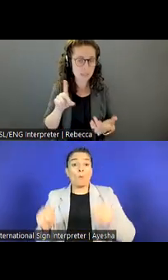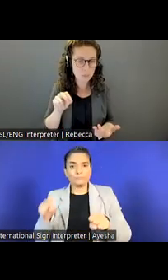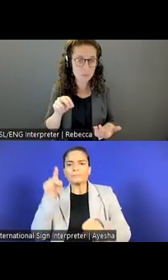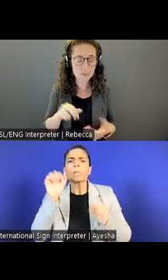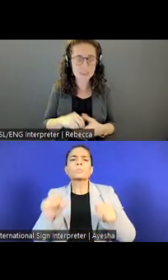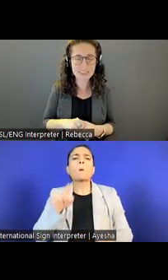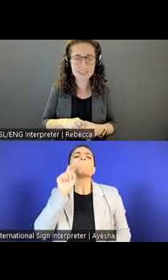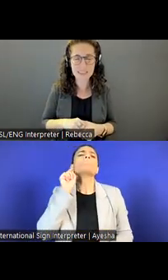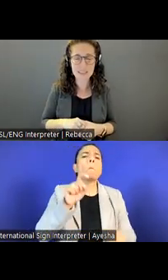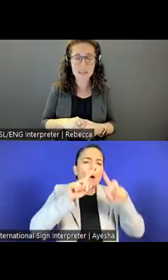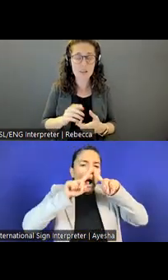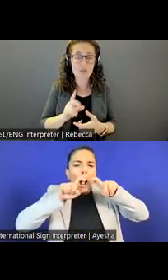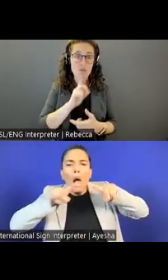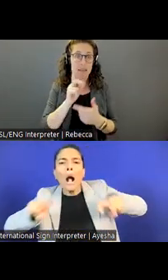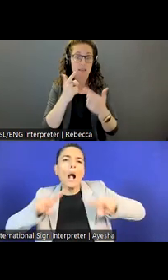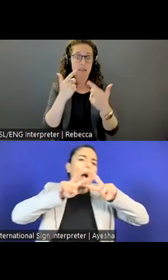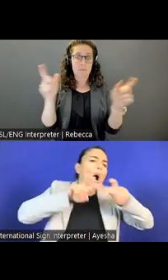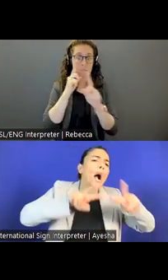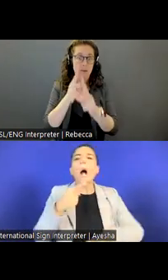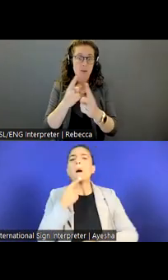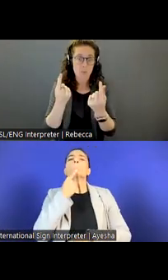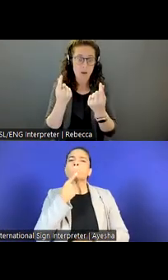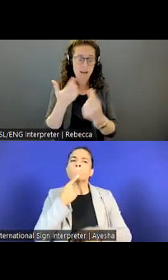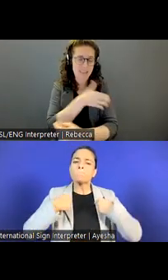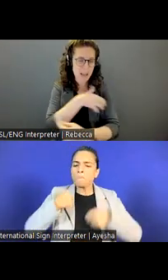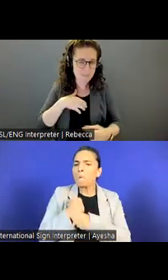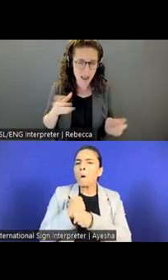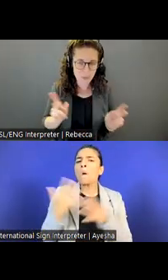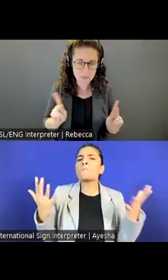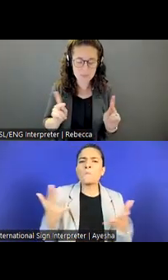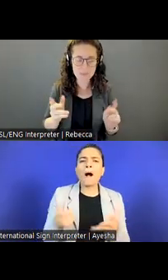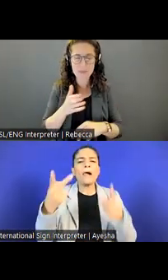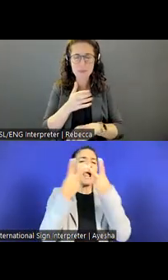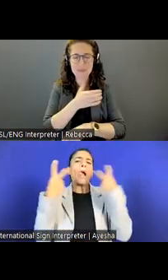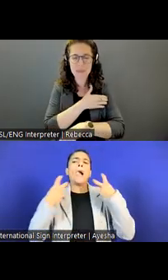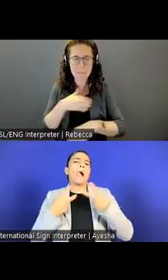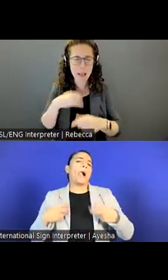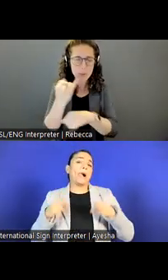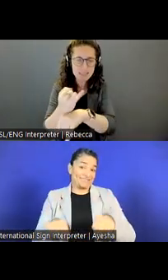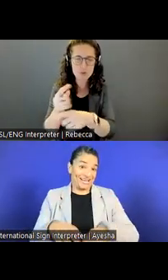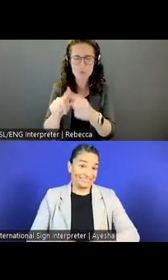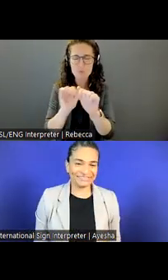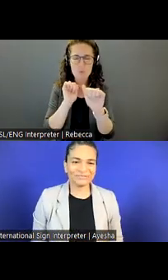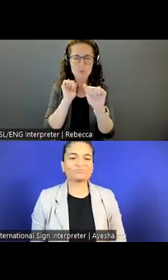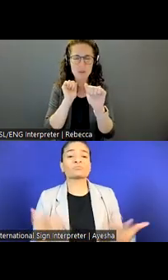Our larger goal here is to empower people and institutions to address the changes that